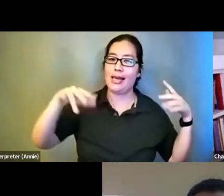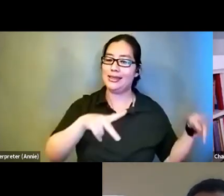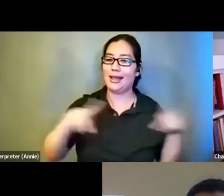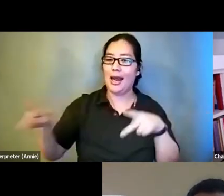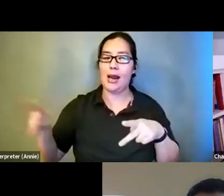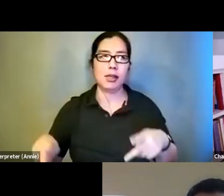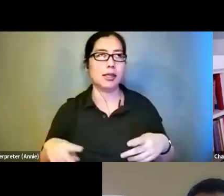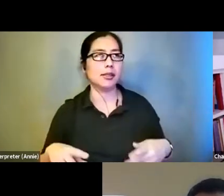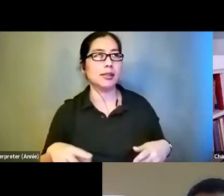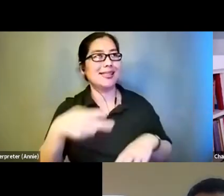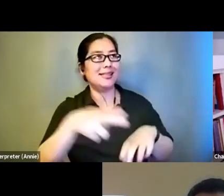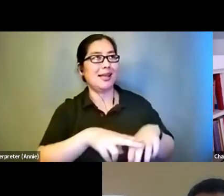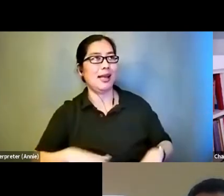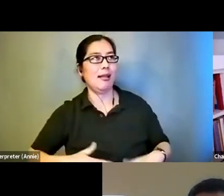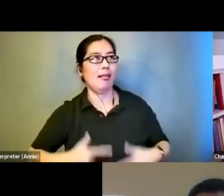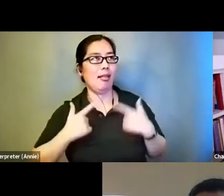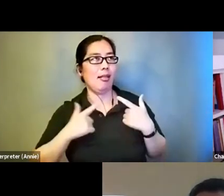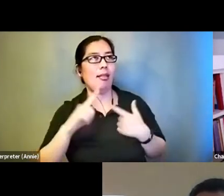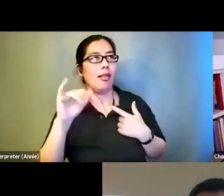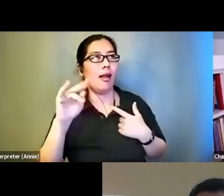experience of some sort. That was a lot of fun.